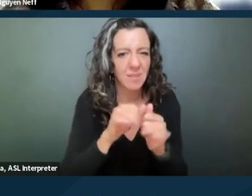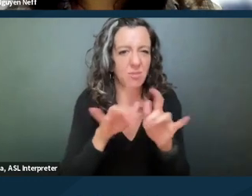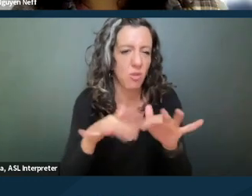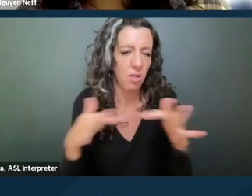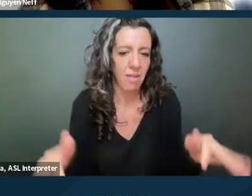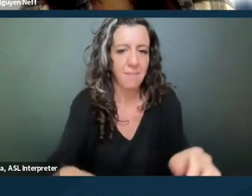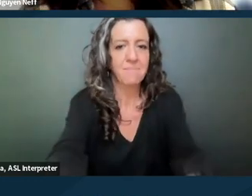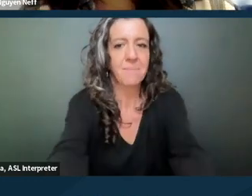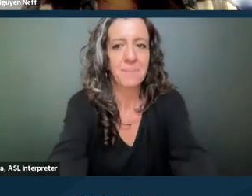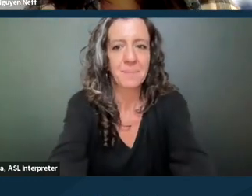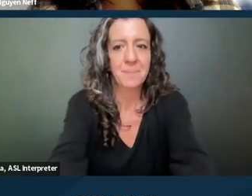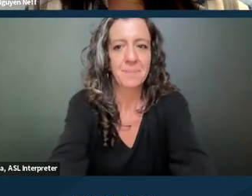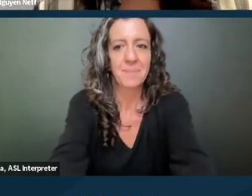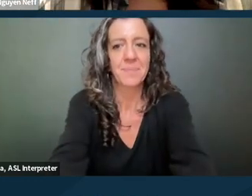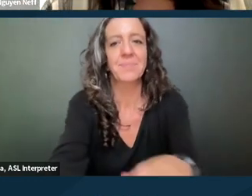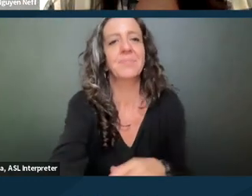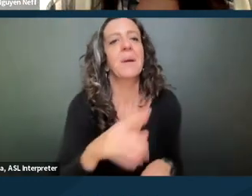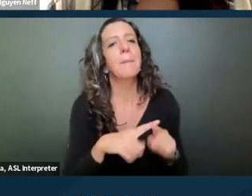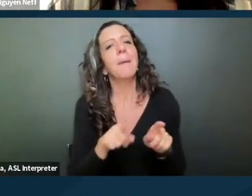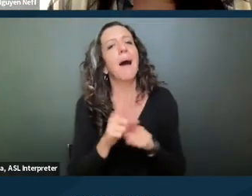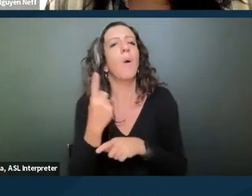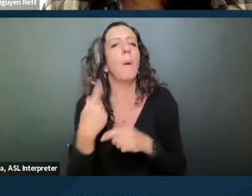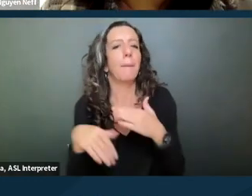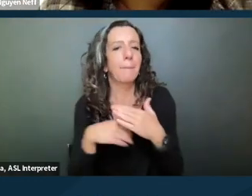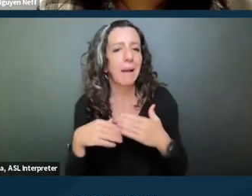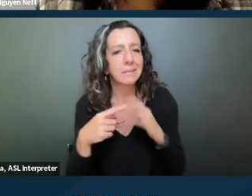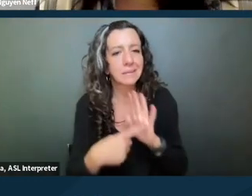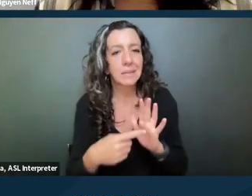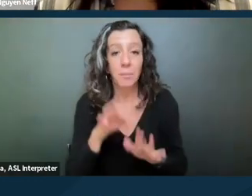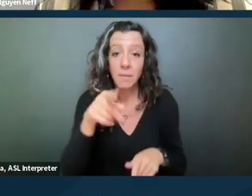But as just sort of a basic example, you know, if you're a person with a wheelchair